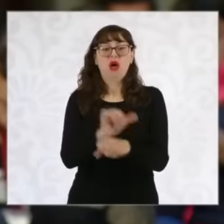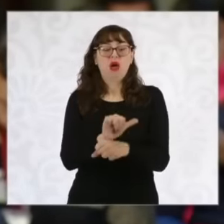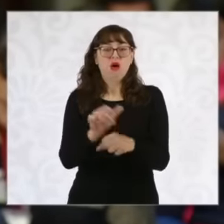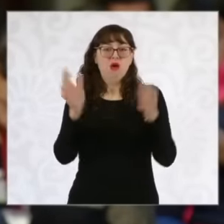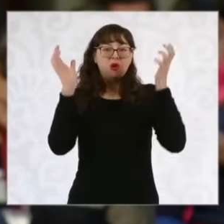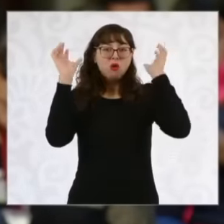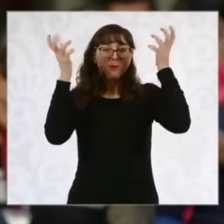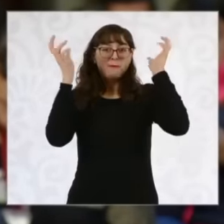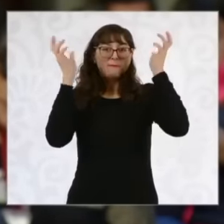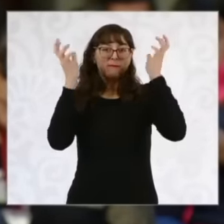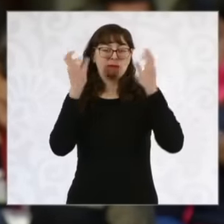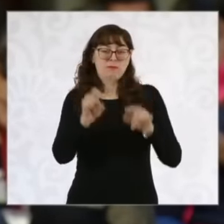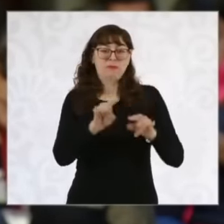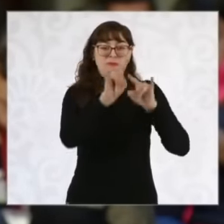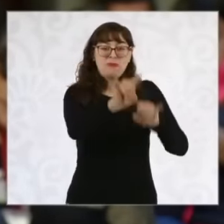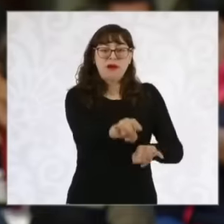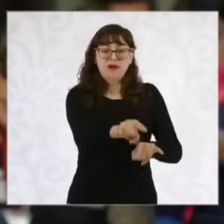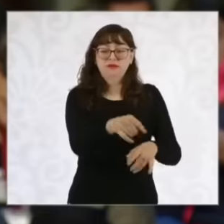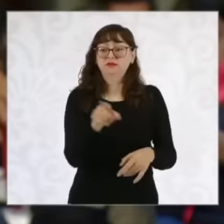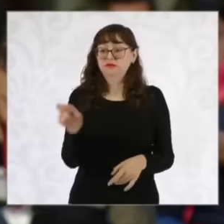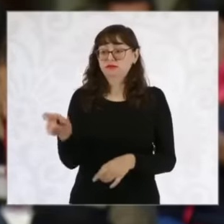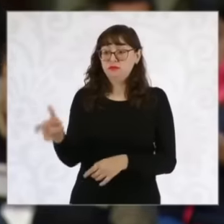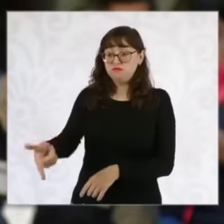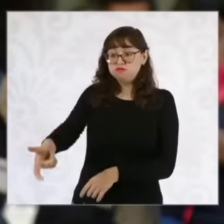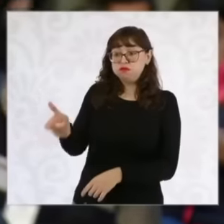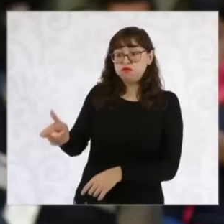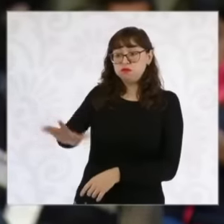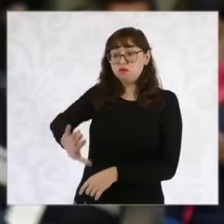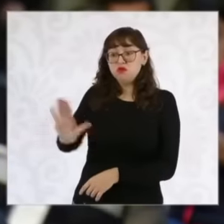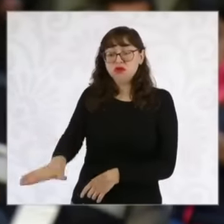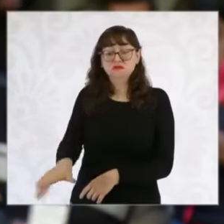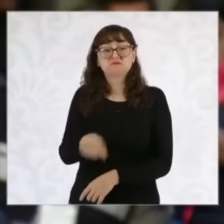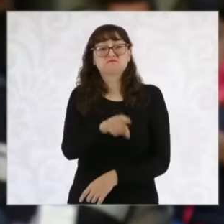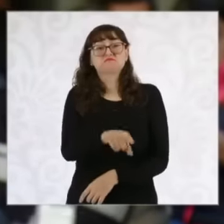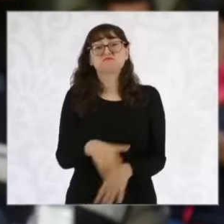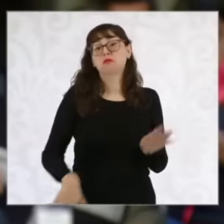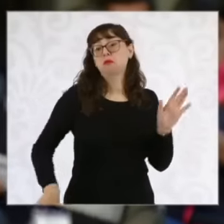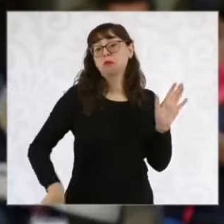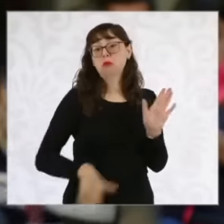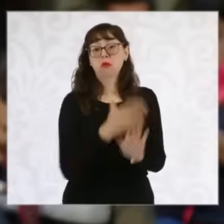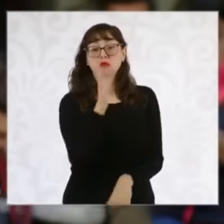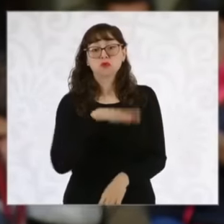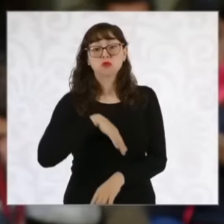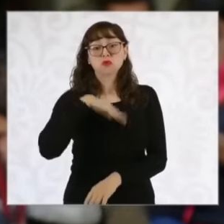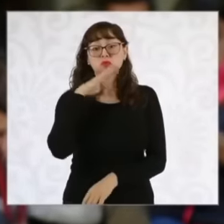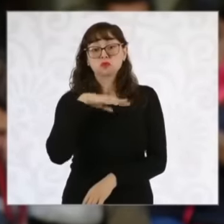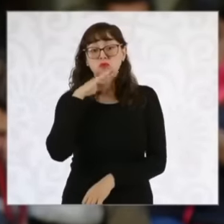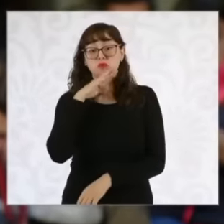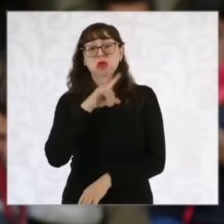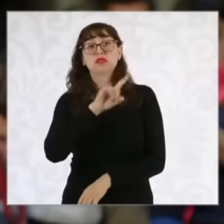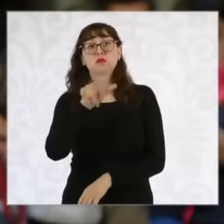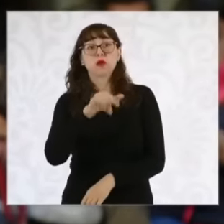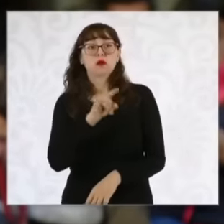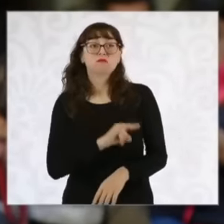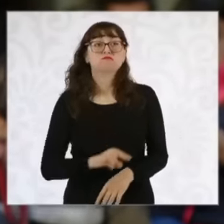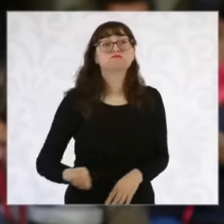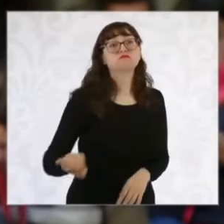them at the time of the execution, he left, returned as if he had barely found out about the matter and also